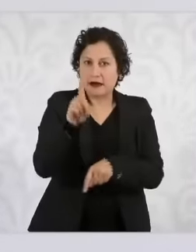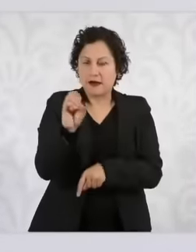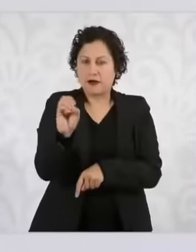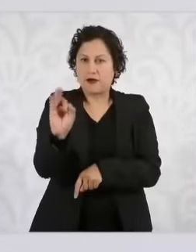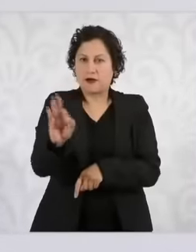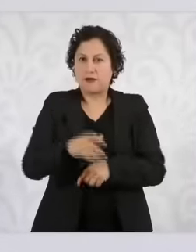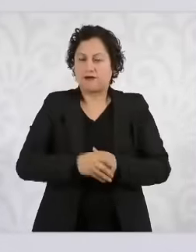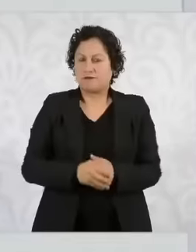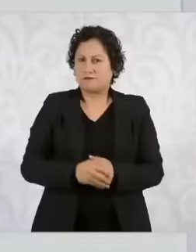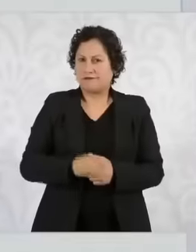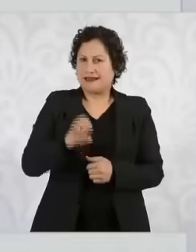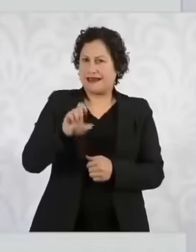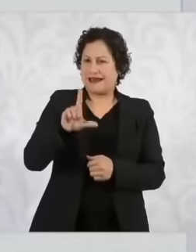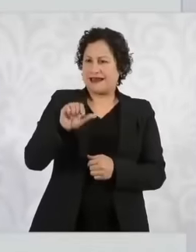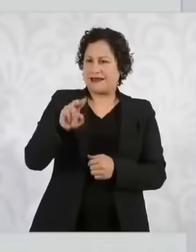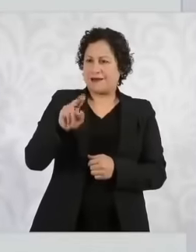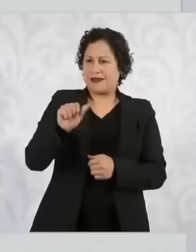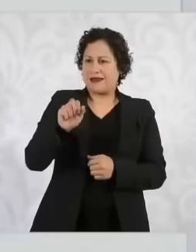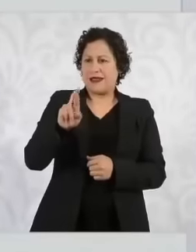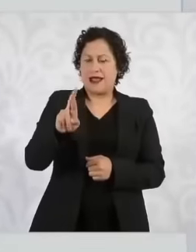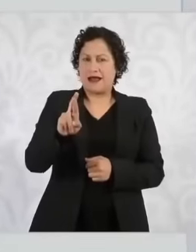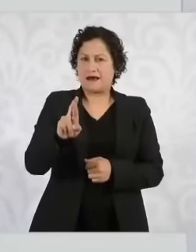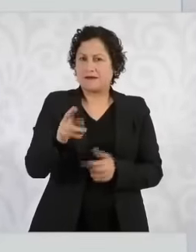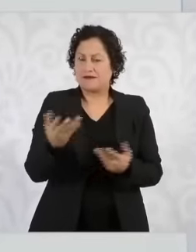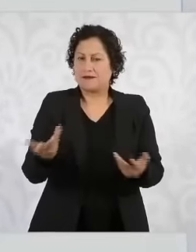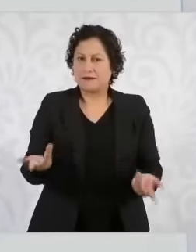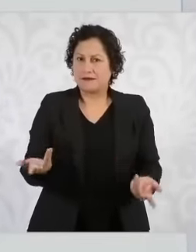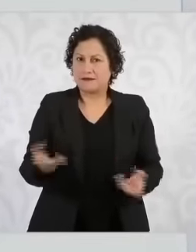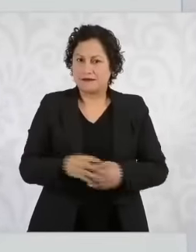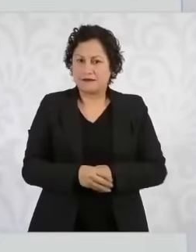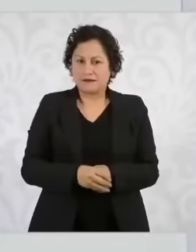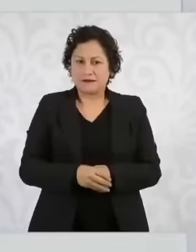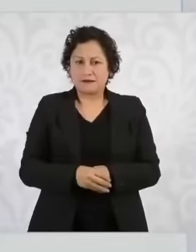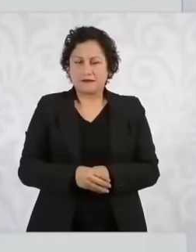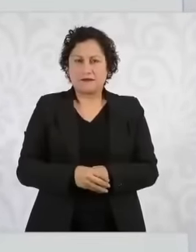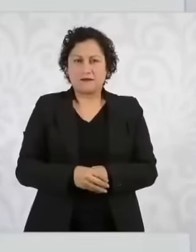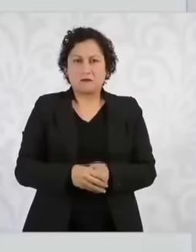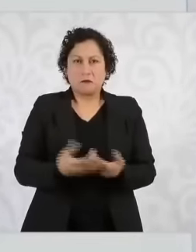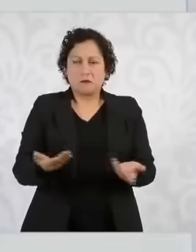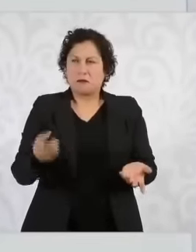you see this you see us What does it mean to eliminate this